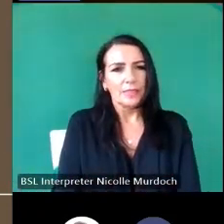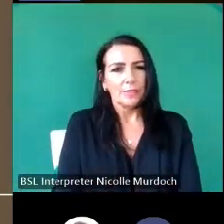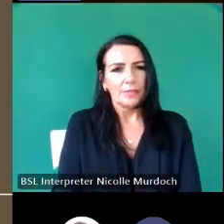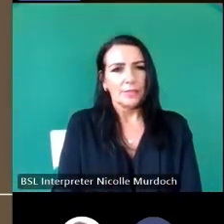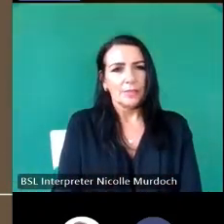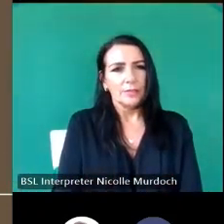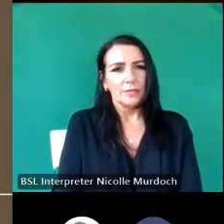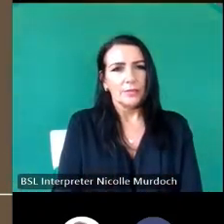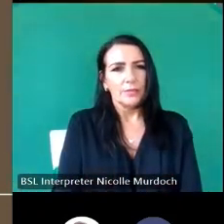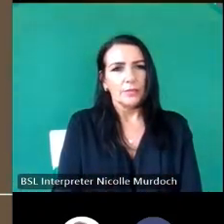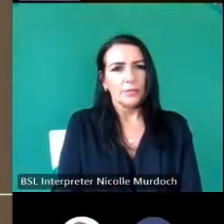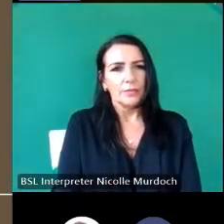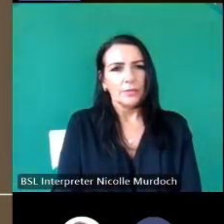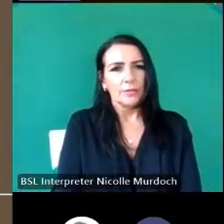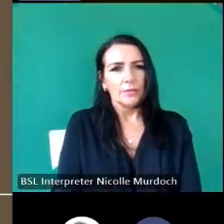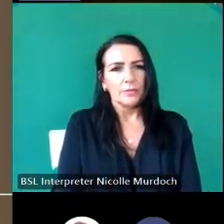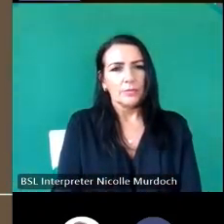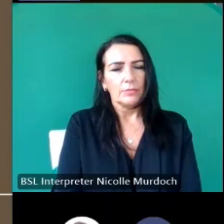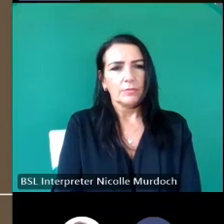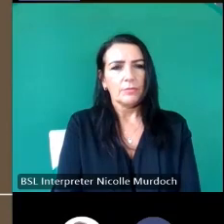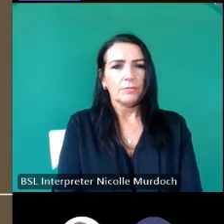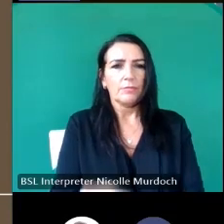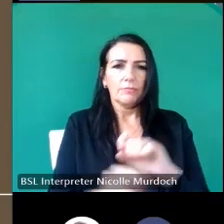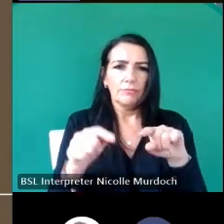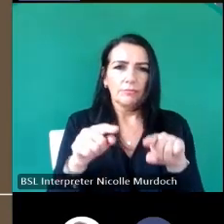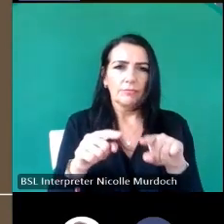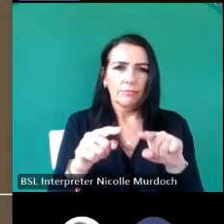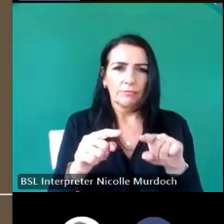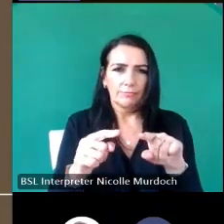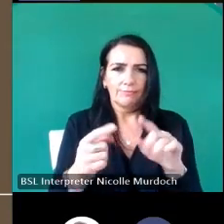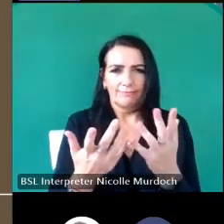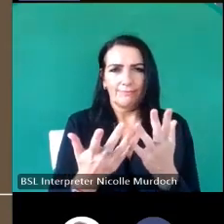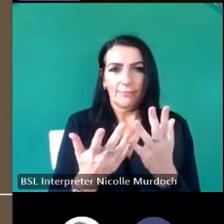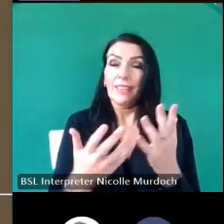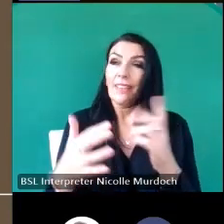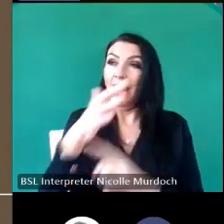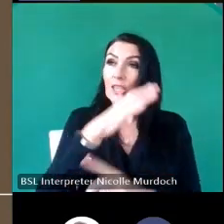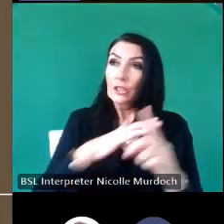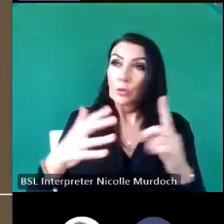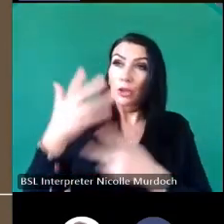uh because they are the repository of the social history of their communities and it's just vital